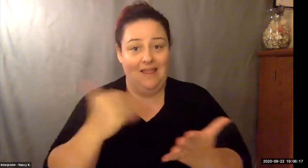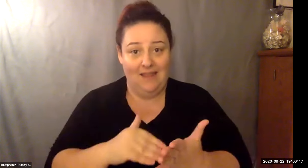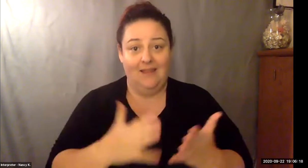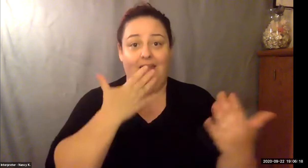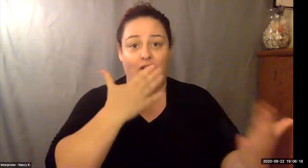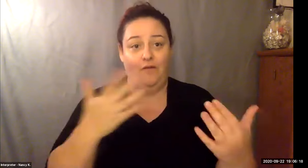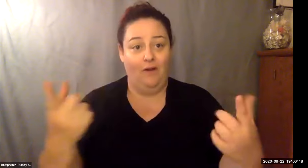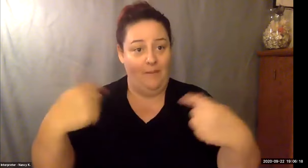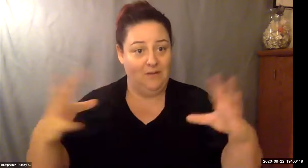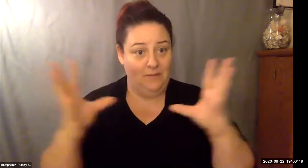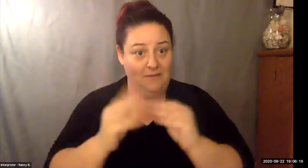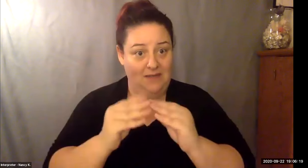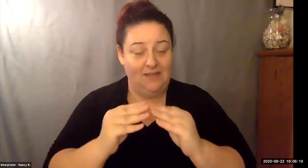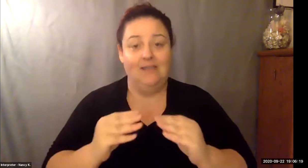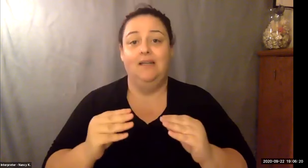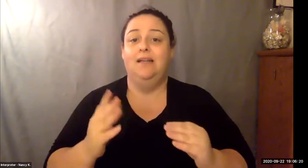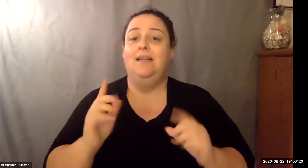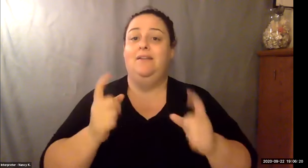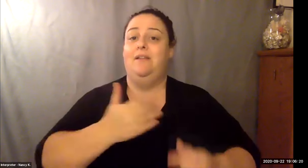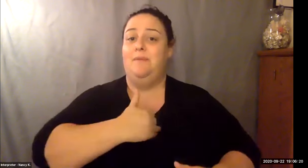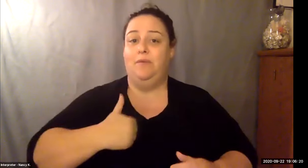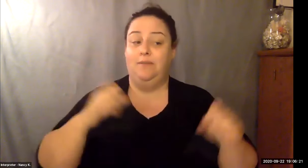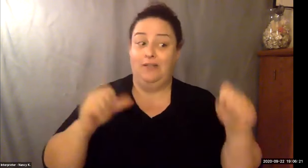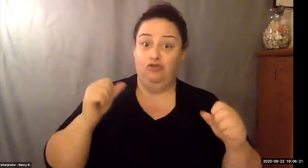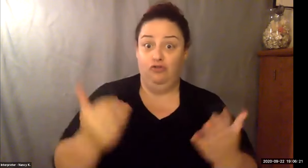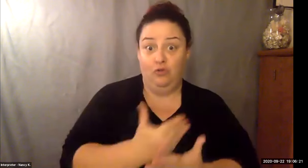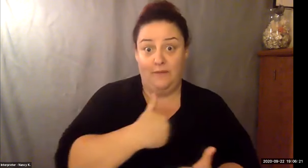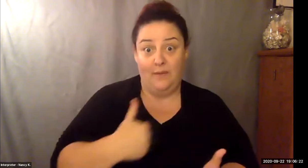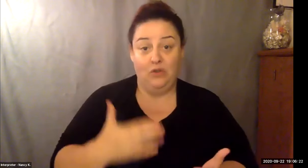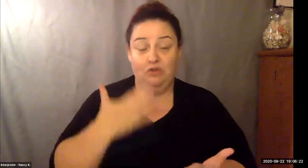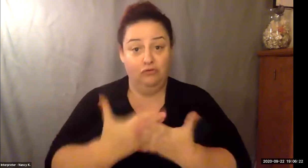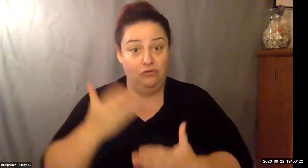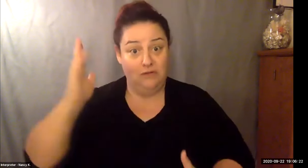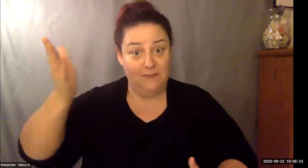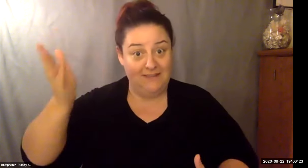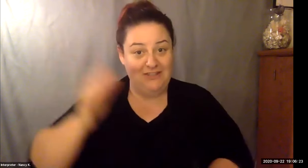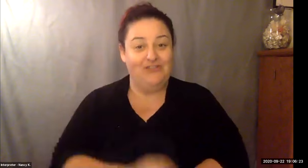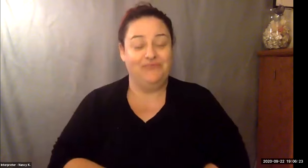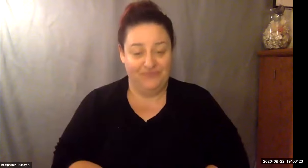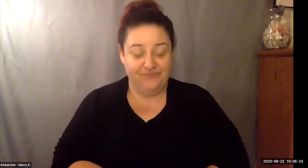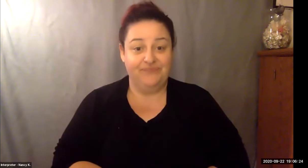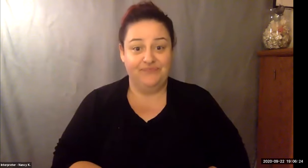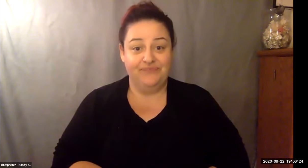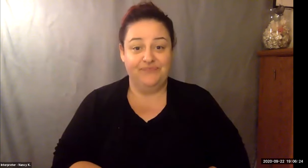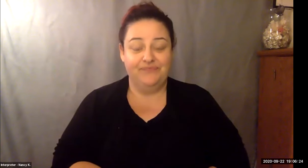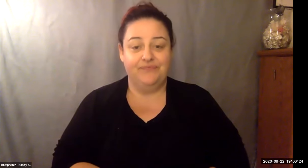Keith Wolling: Benefits of the club organization. So that's what's in the United States, but we continue to grow want to grow the grow the grow the organization.